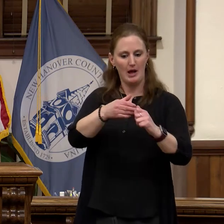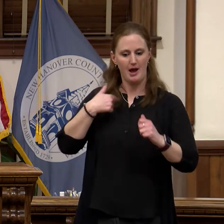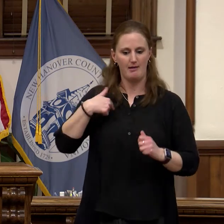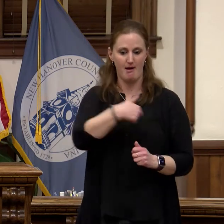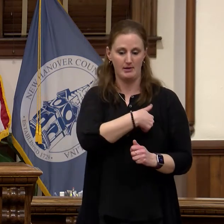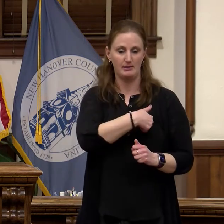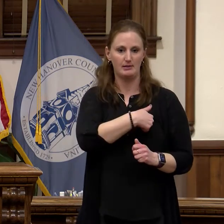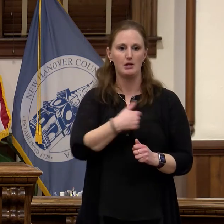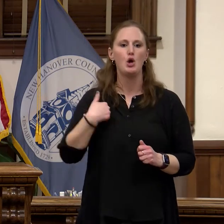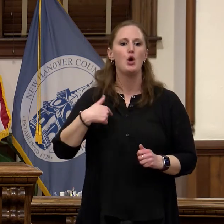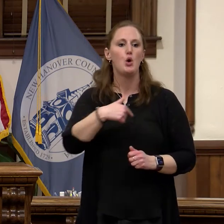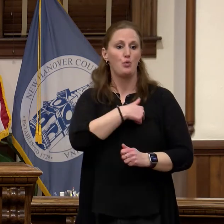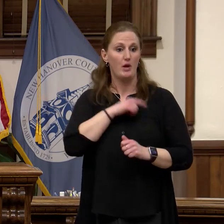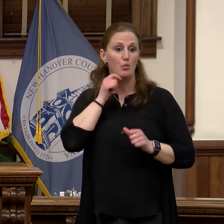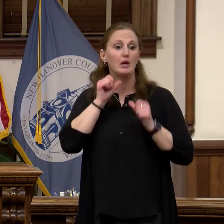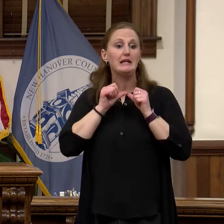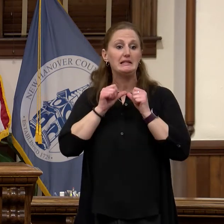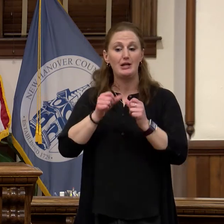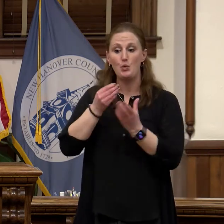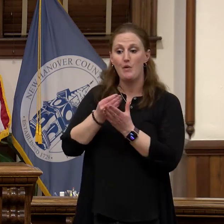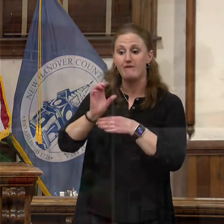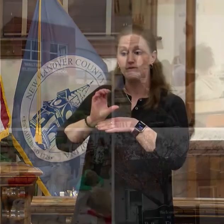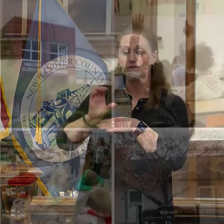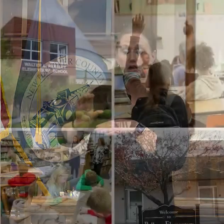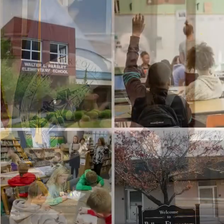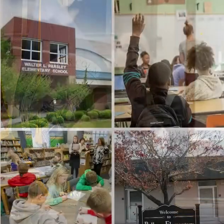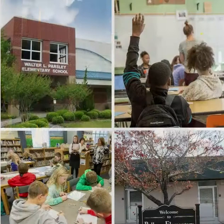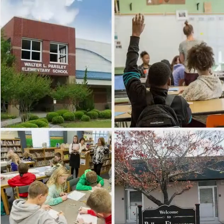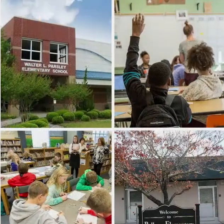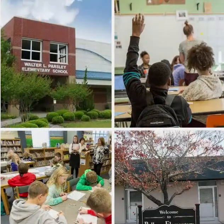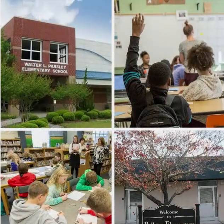funding our public schools making extraordinary commitments to education